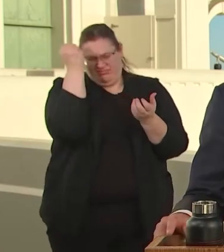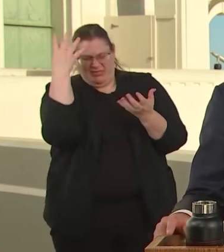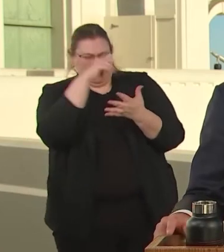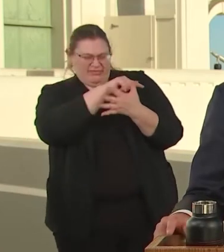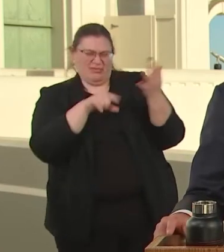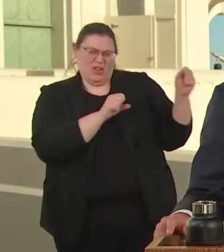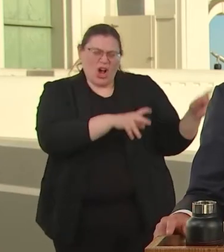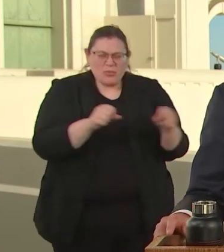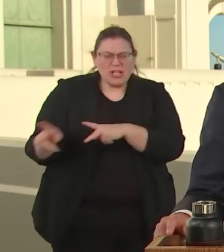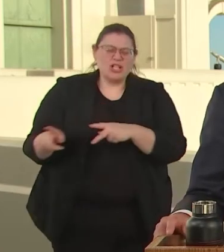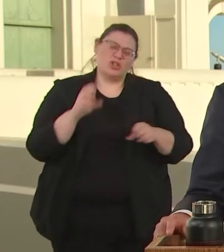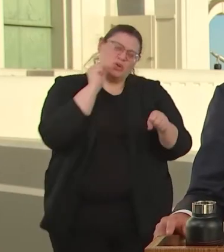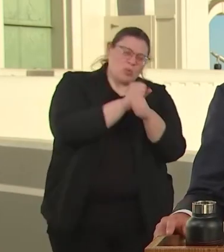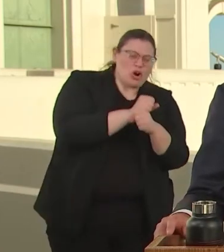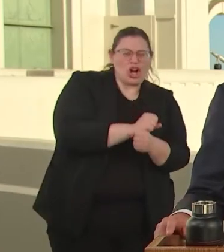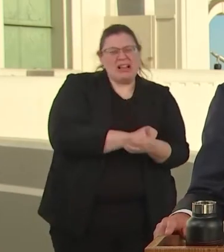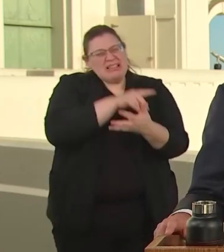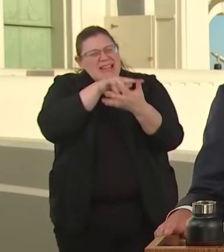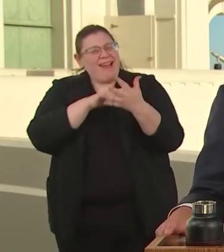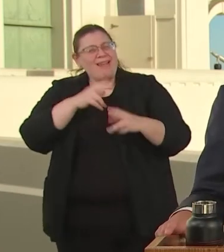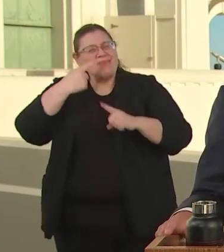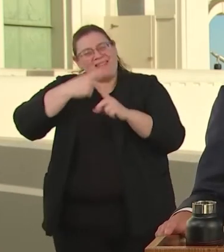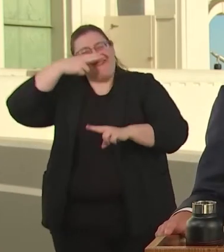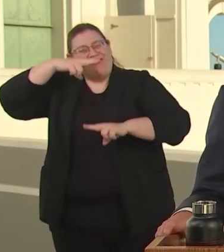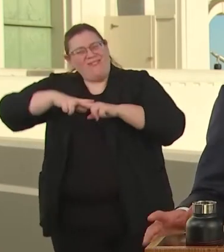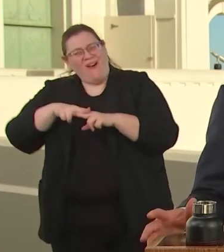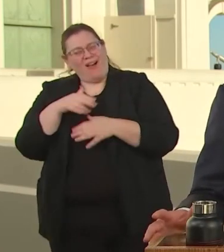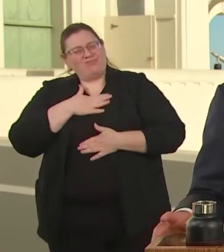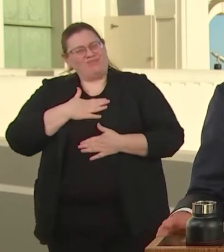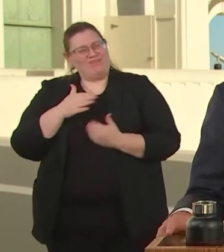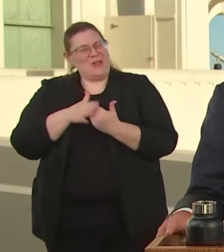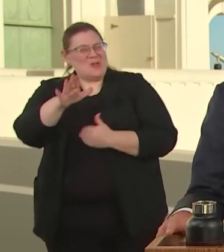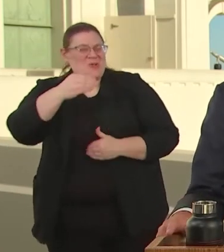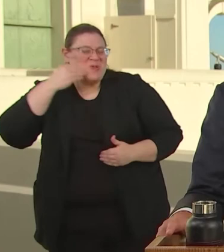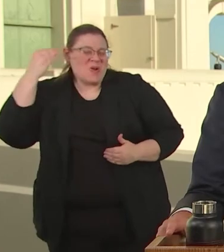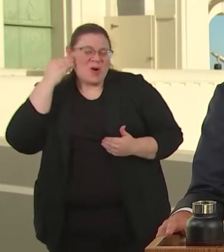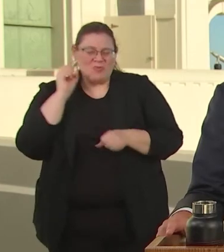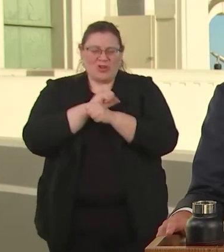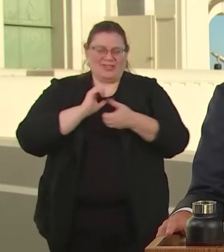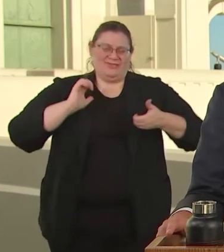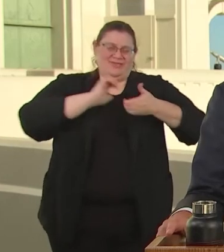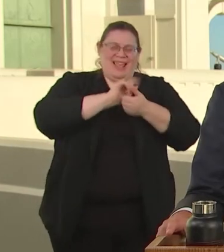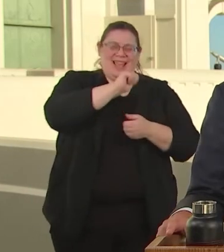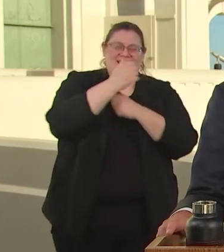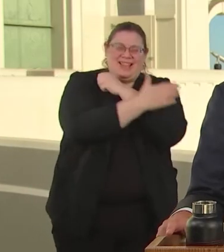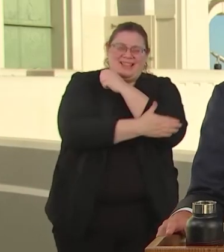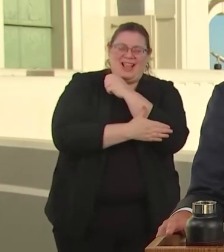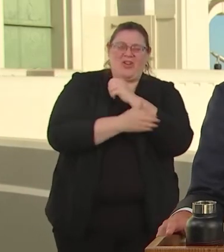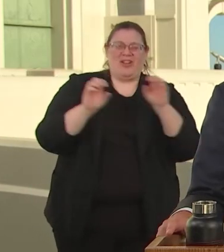FUN NEAR YOU. BUILT WITH PARTNERSHIP WITH THE OFFICE OF EDUCATION, WE'RE